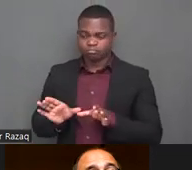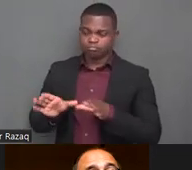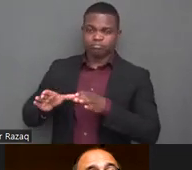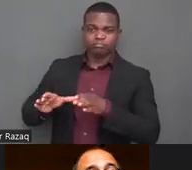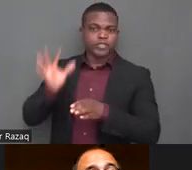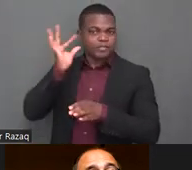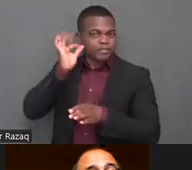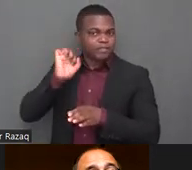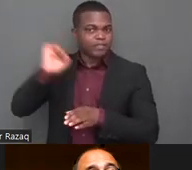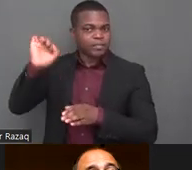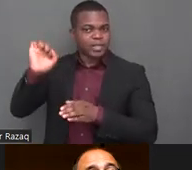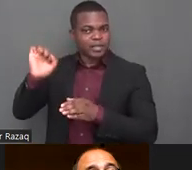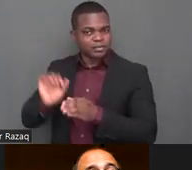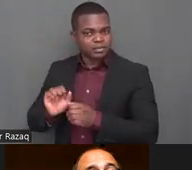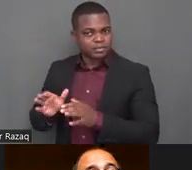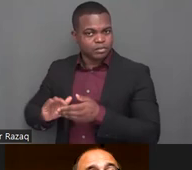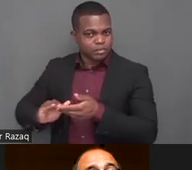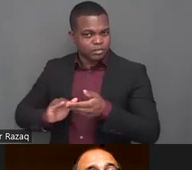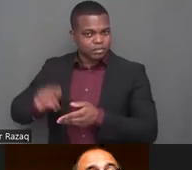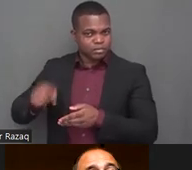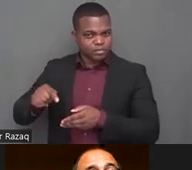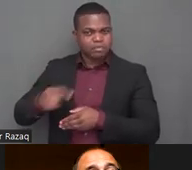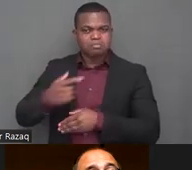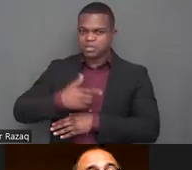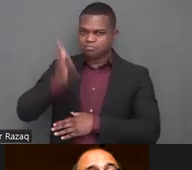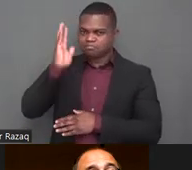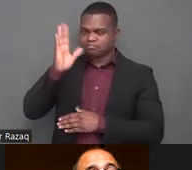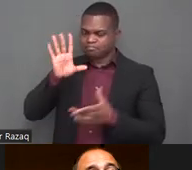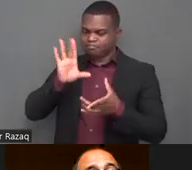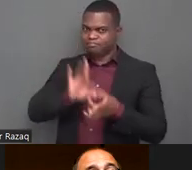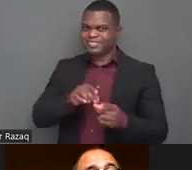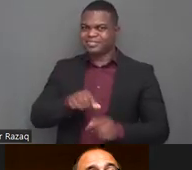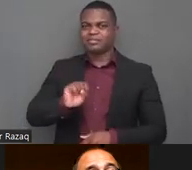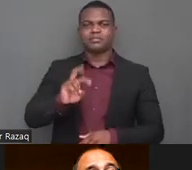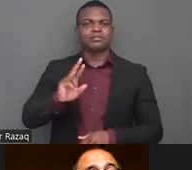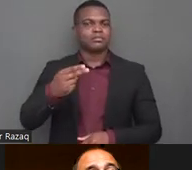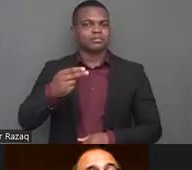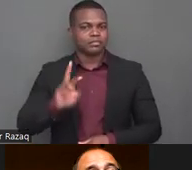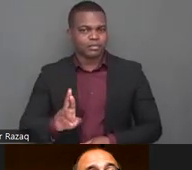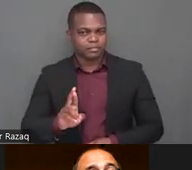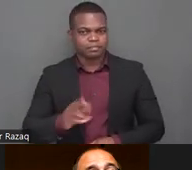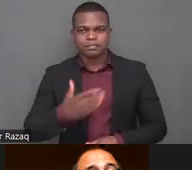sexual and reproductive health and rights of persons with disabilities um so as